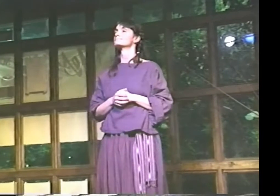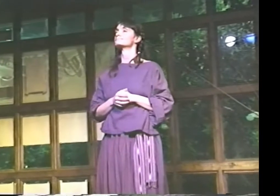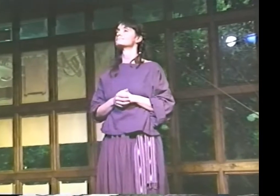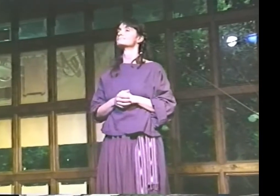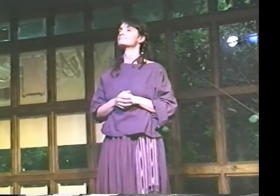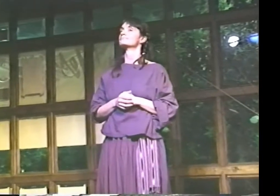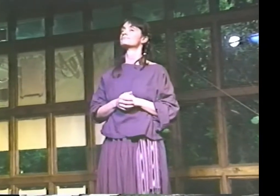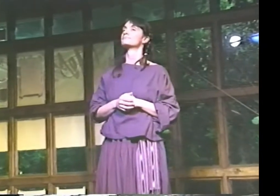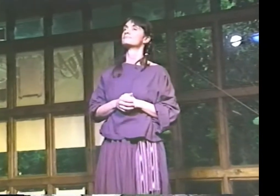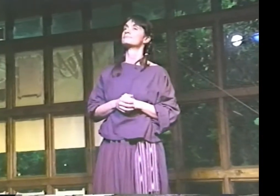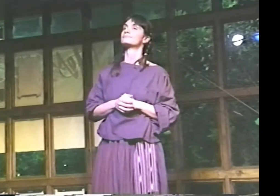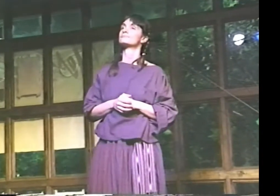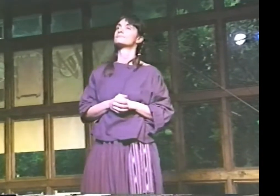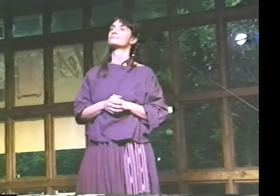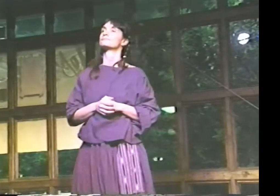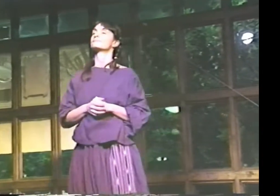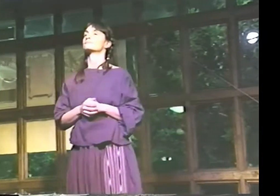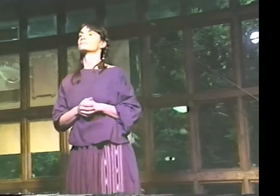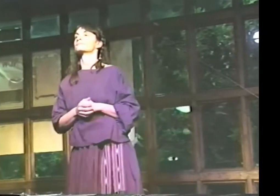THIS TO PEOPLE OVER AND OVER AGAIN.